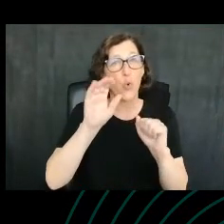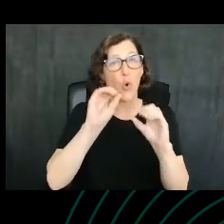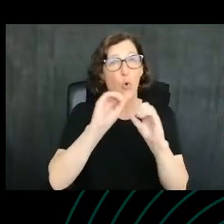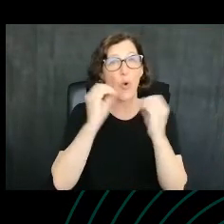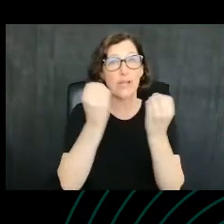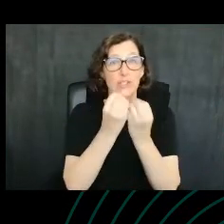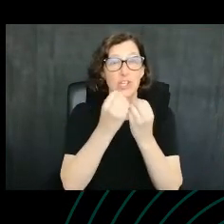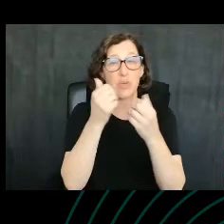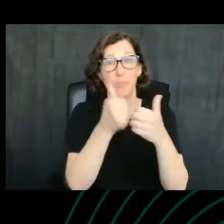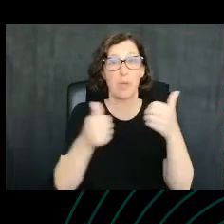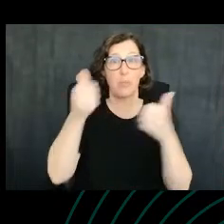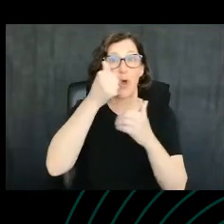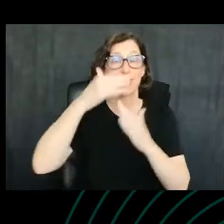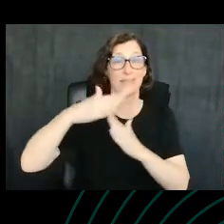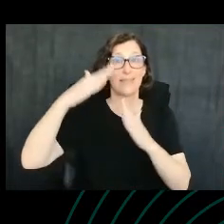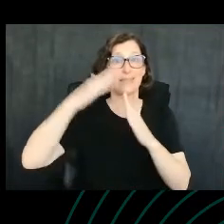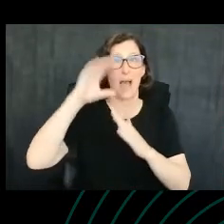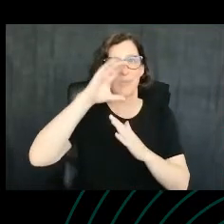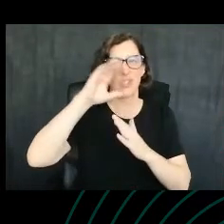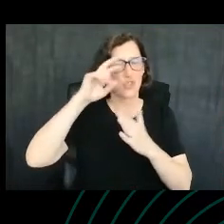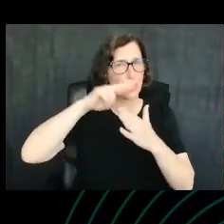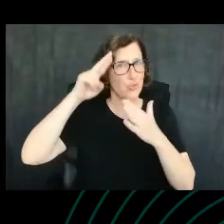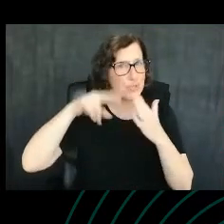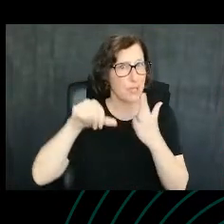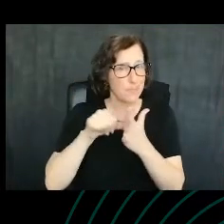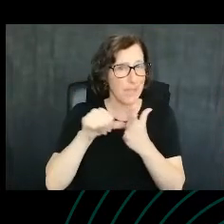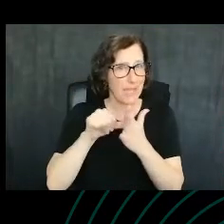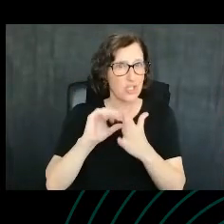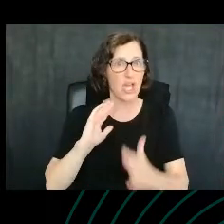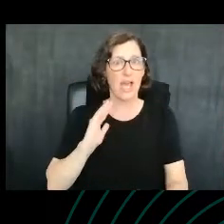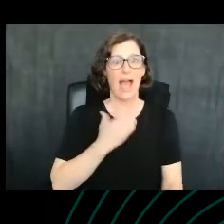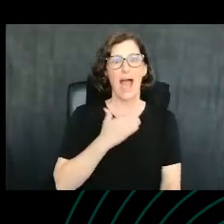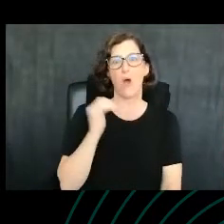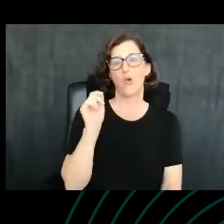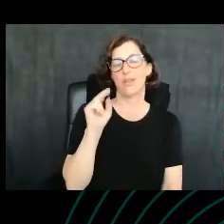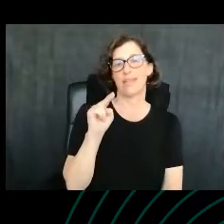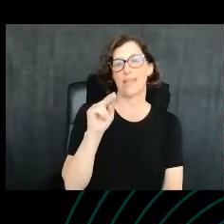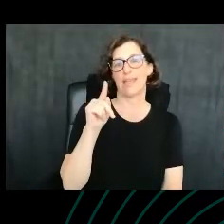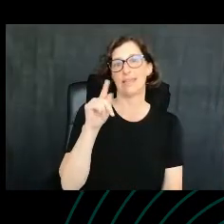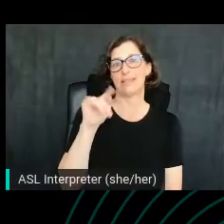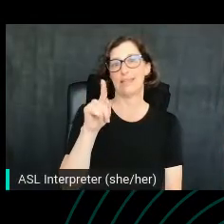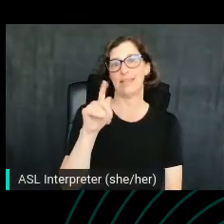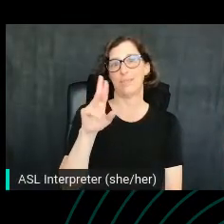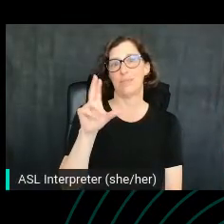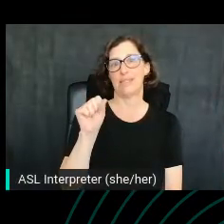the search results page? Our very own Daniel Titmuss will give you tips and advice on platform